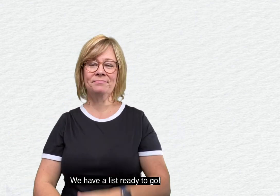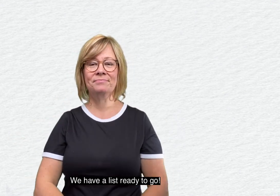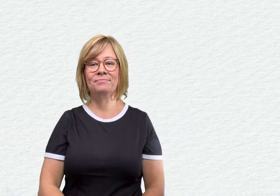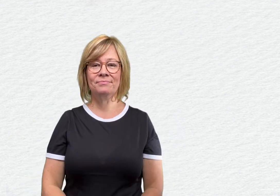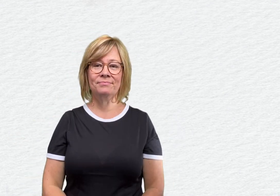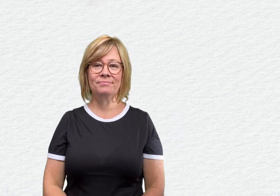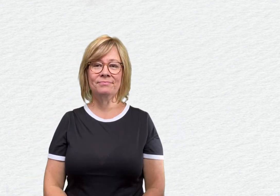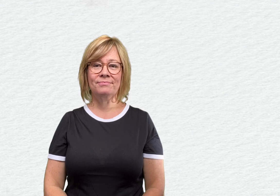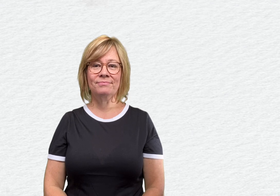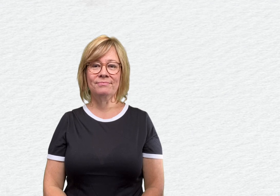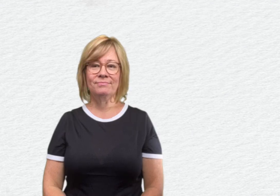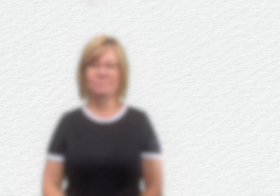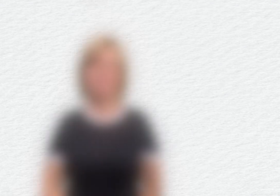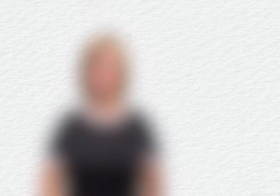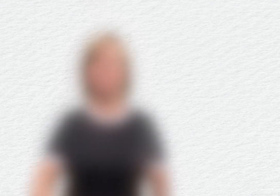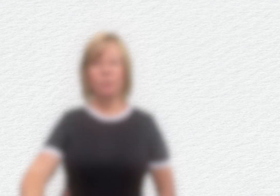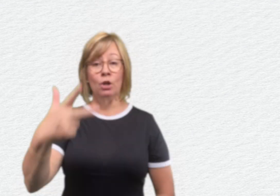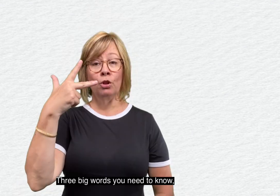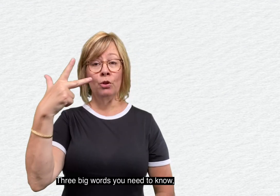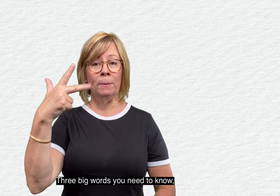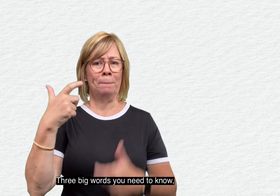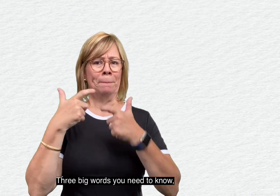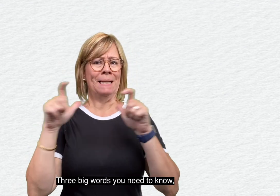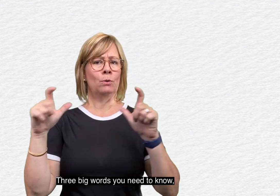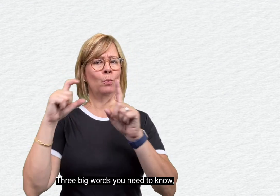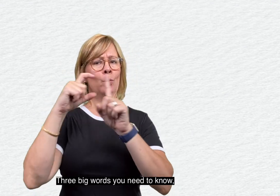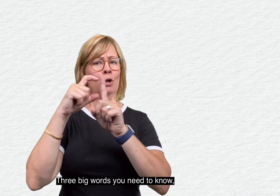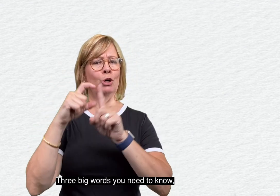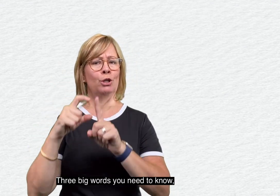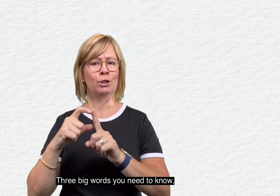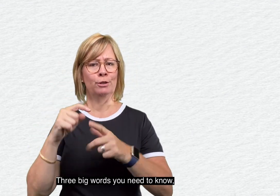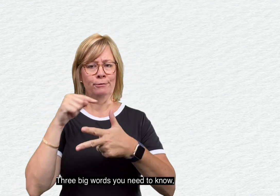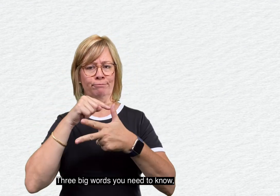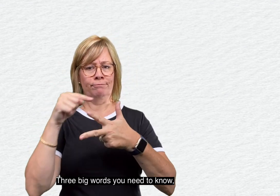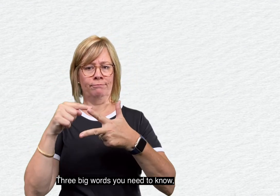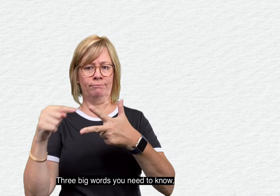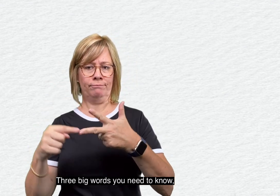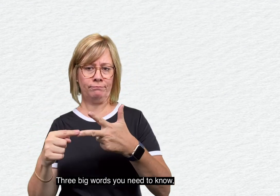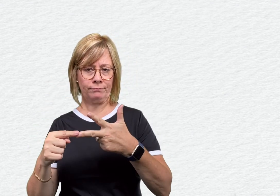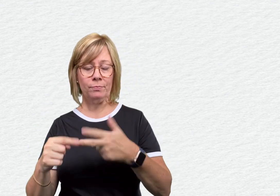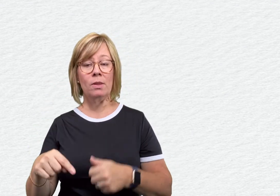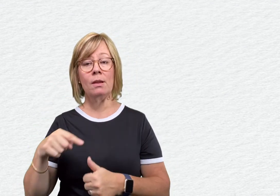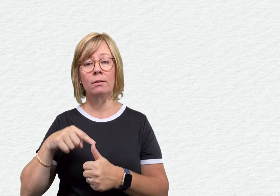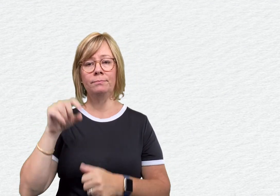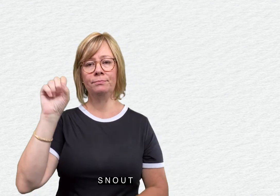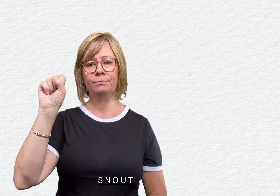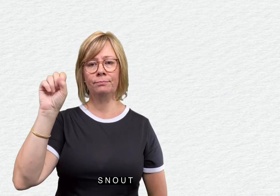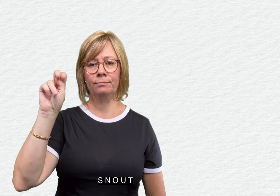ready to go. Three big words you need to know: